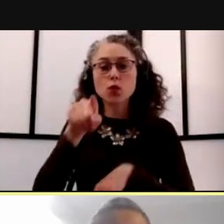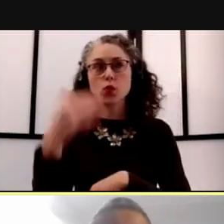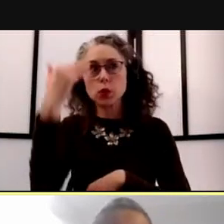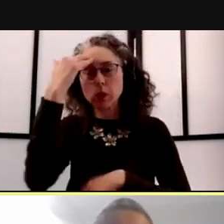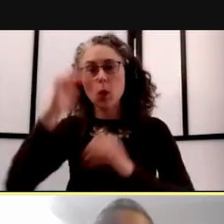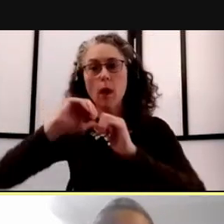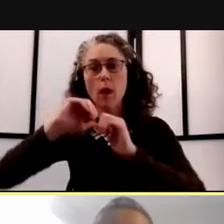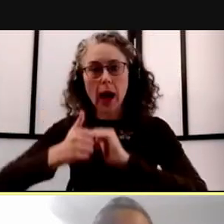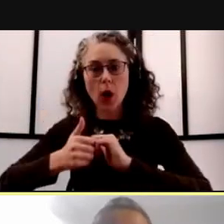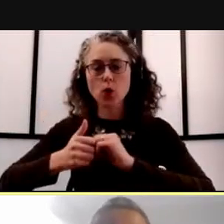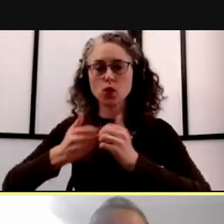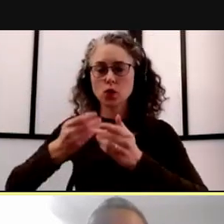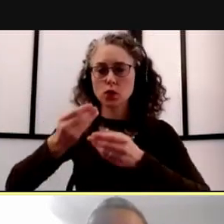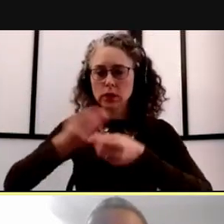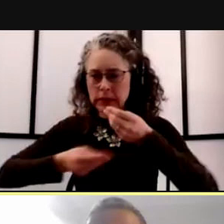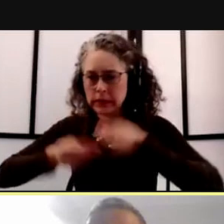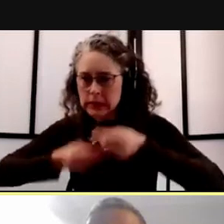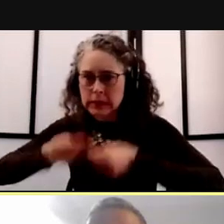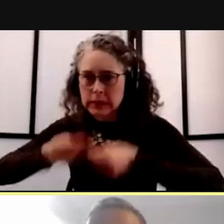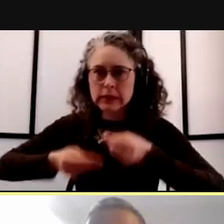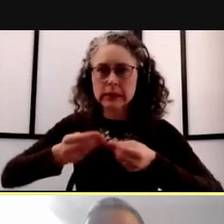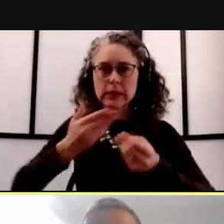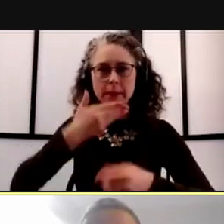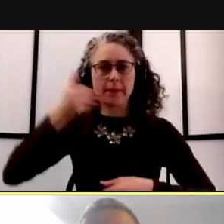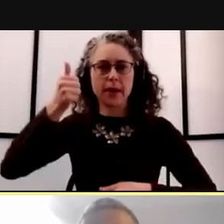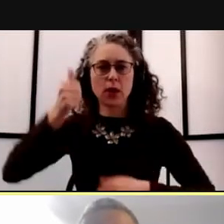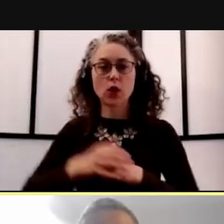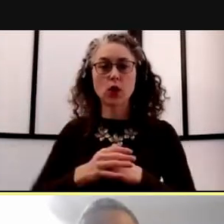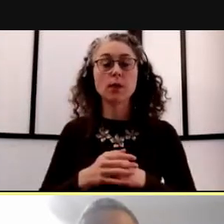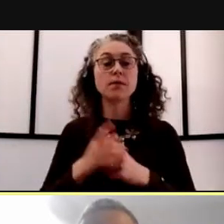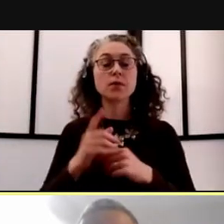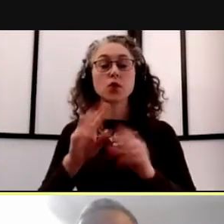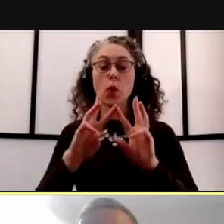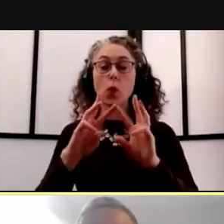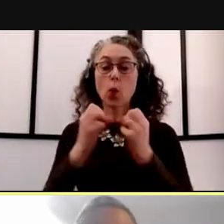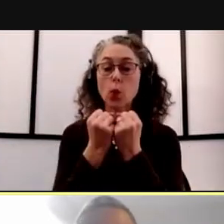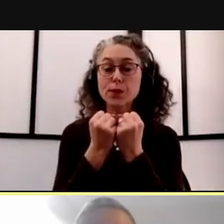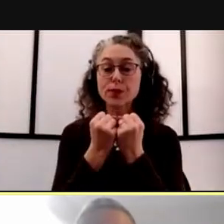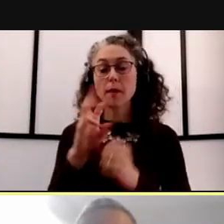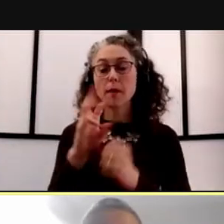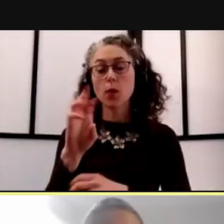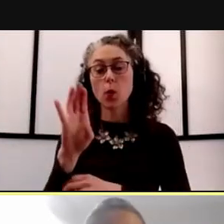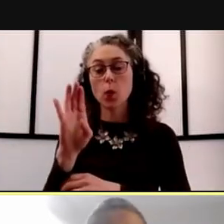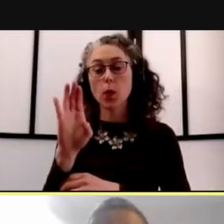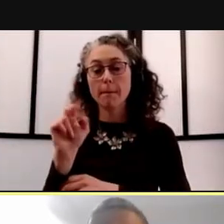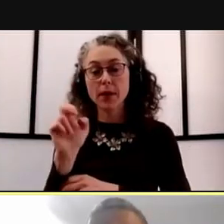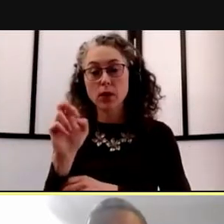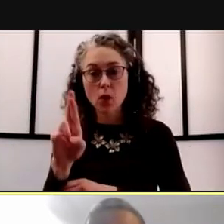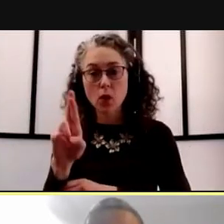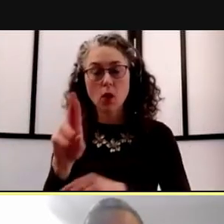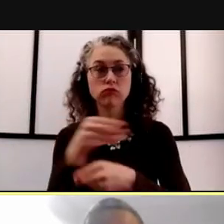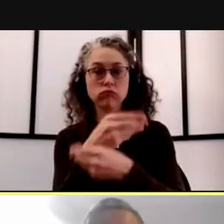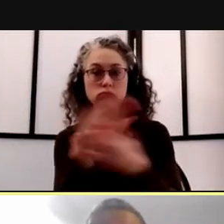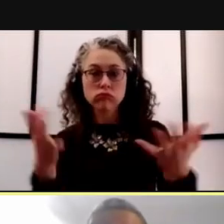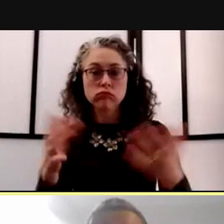So we offer a number of financial well-being webinars and tools such as the Flourish Financially,